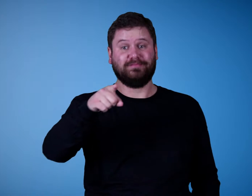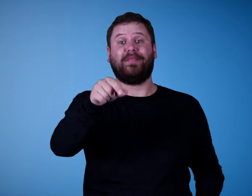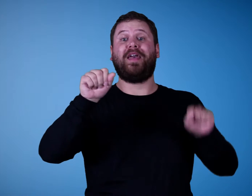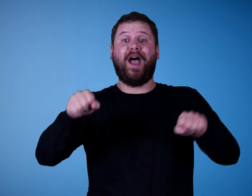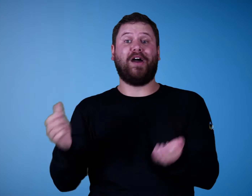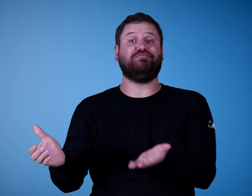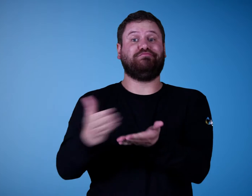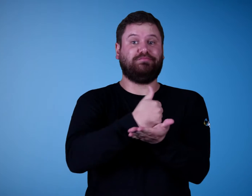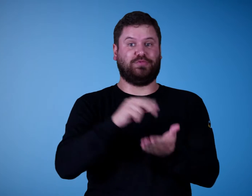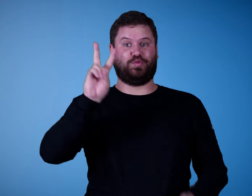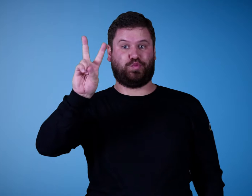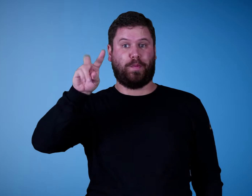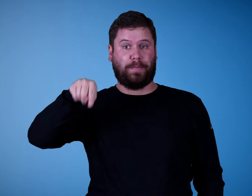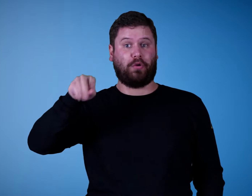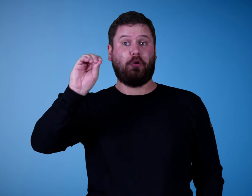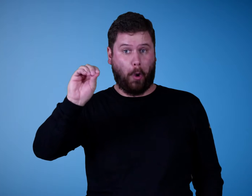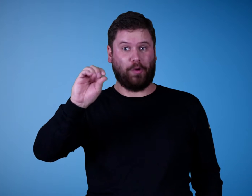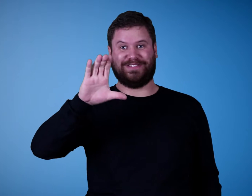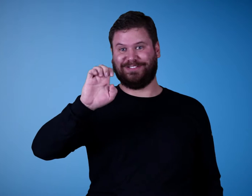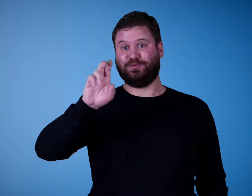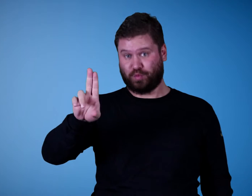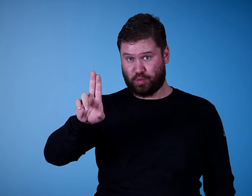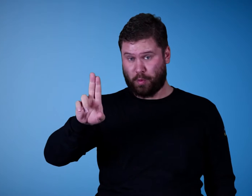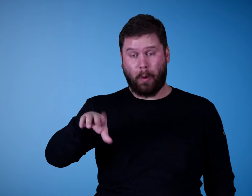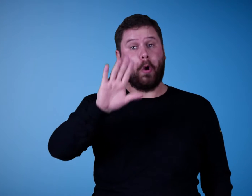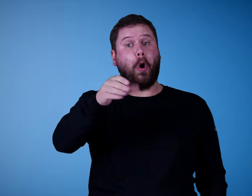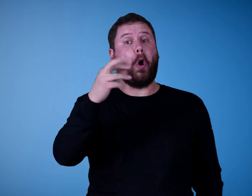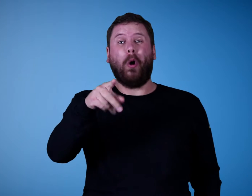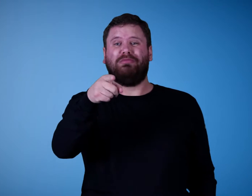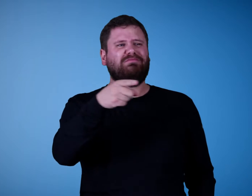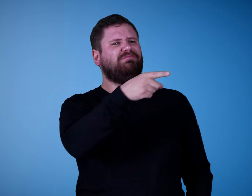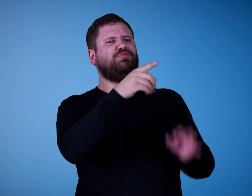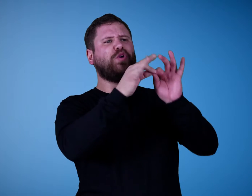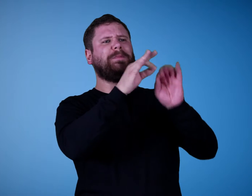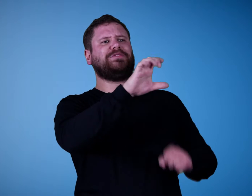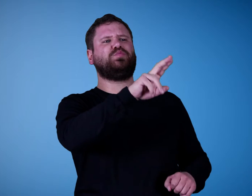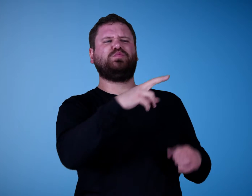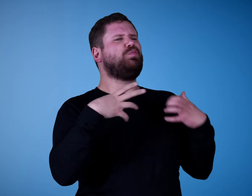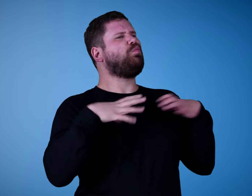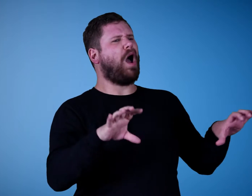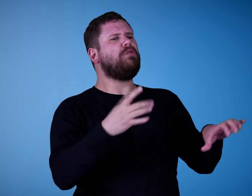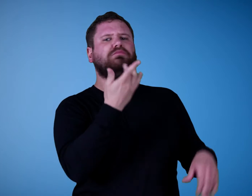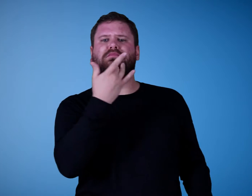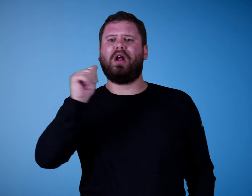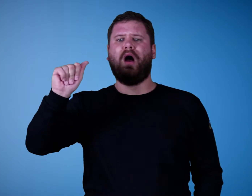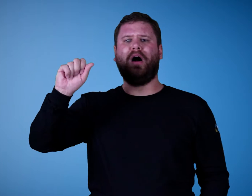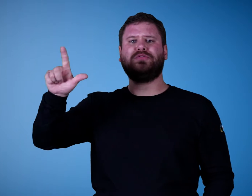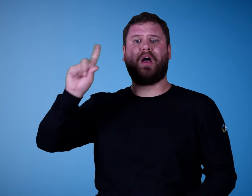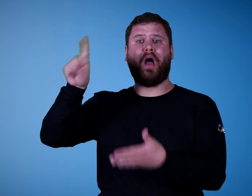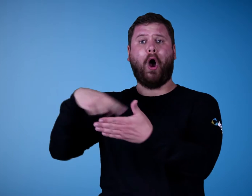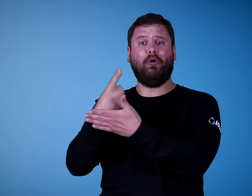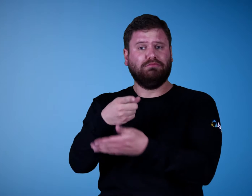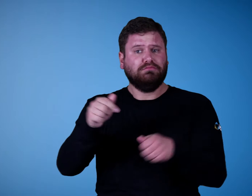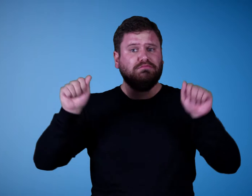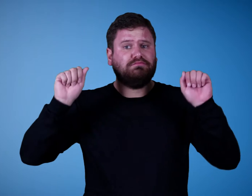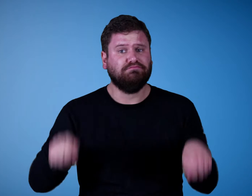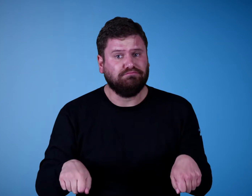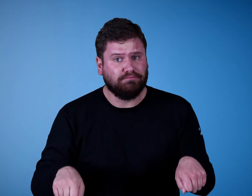You can earn up to 2.0 CEUs. Or you can earn ASL hours if you prefer.